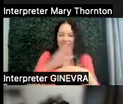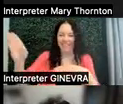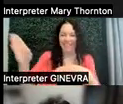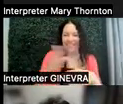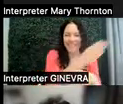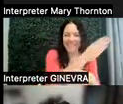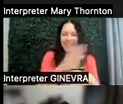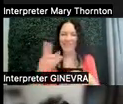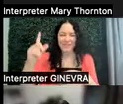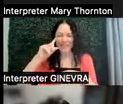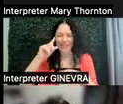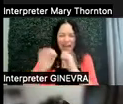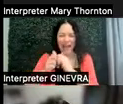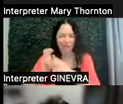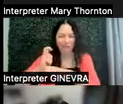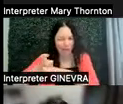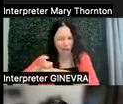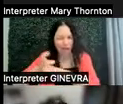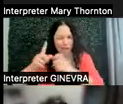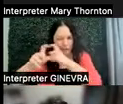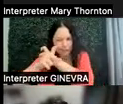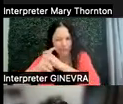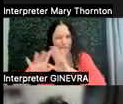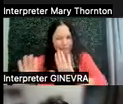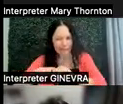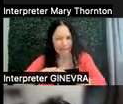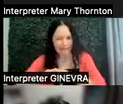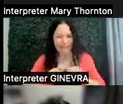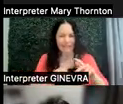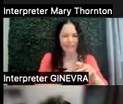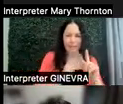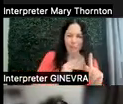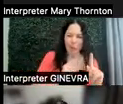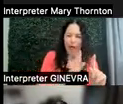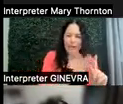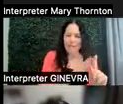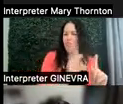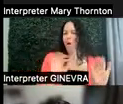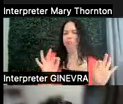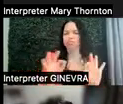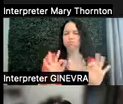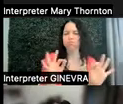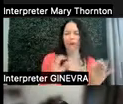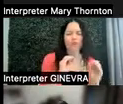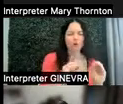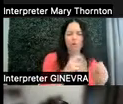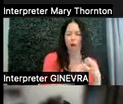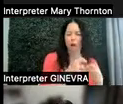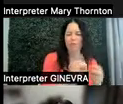think about how difficult something is, we maybe go from one end, which is like, this is no problem, to this other end where we're thinking